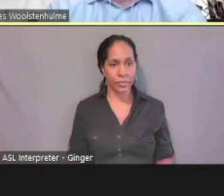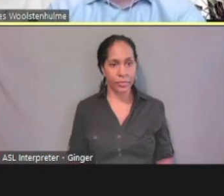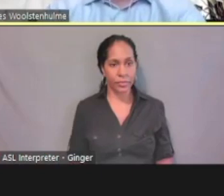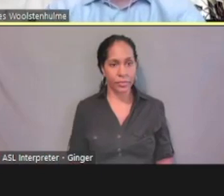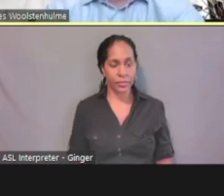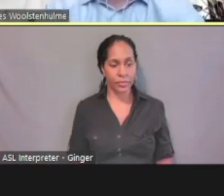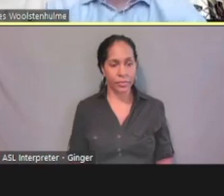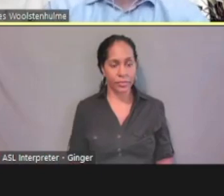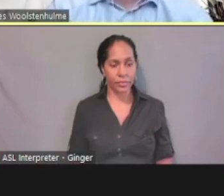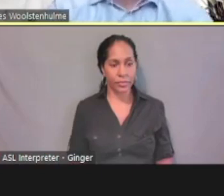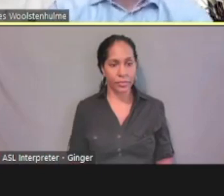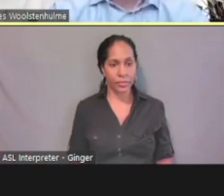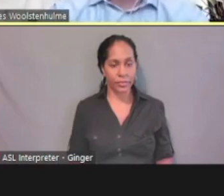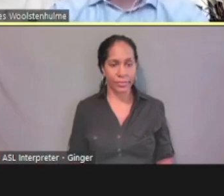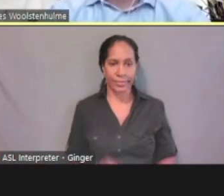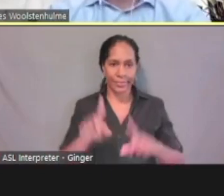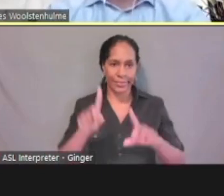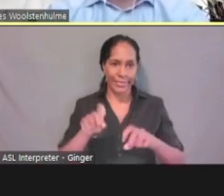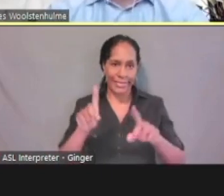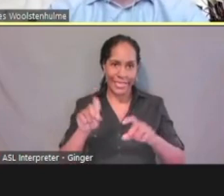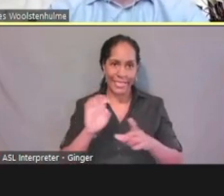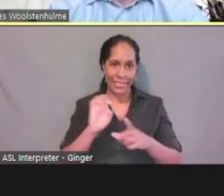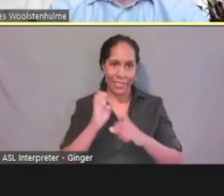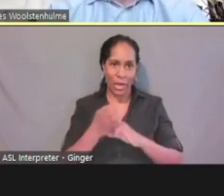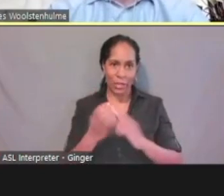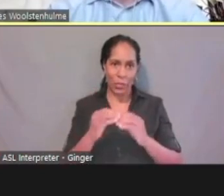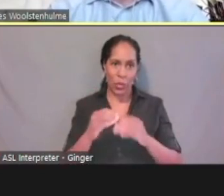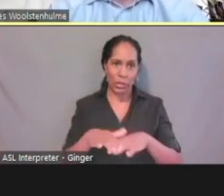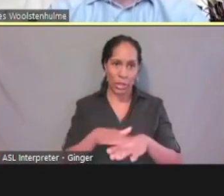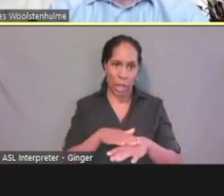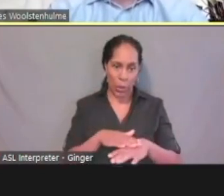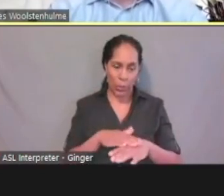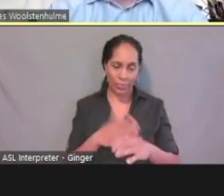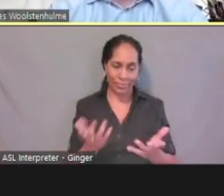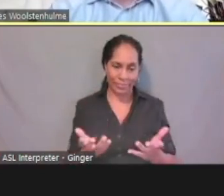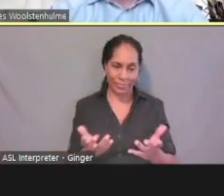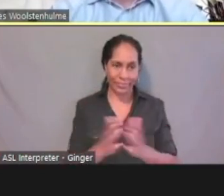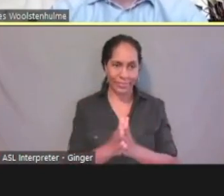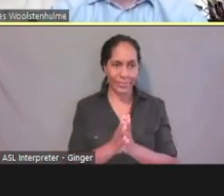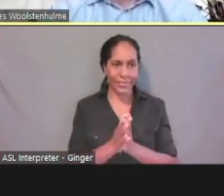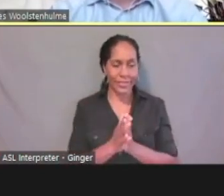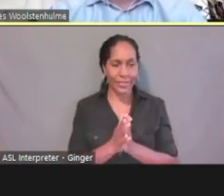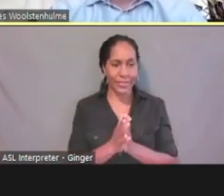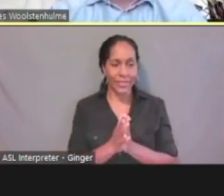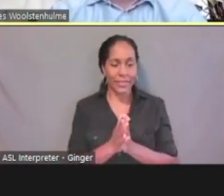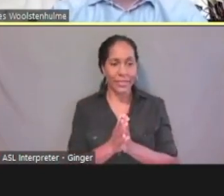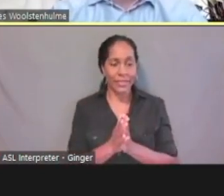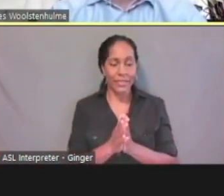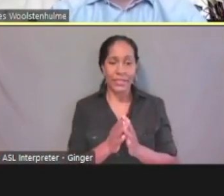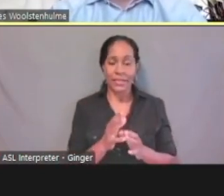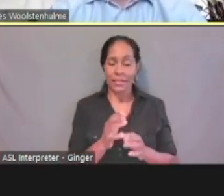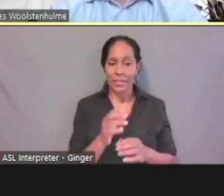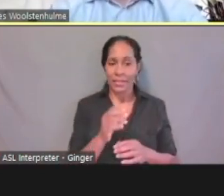Test environment takes a little bit slower but again it will, instead of being on the ePASS homepage,